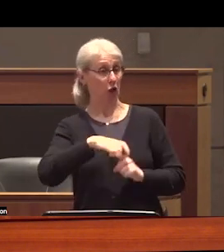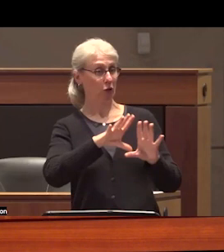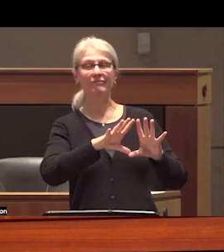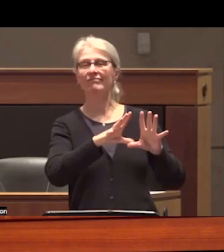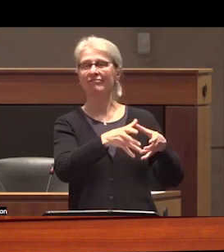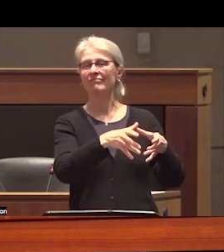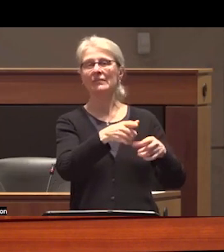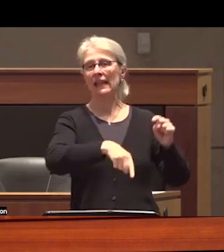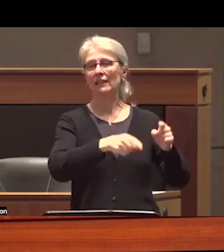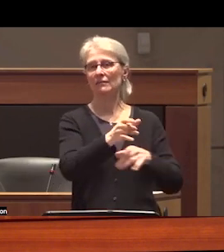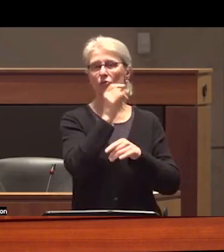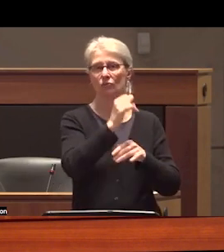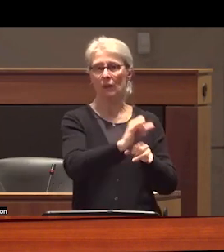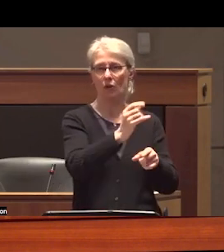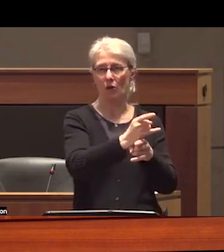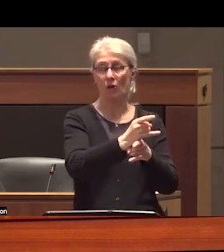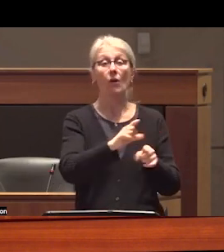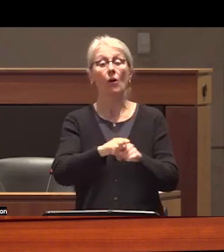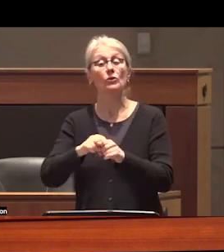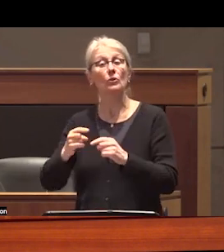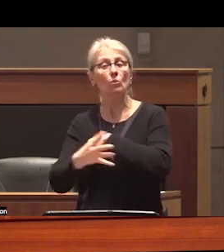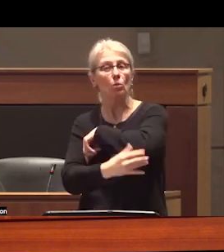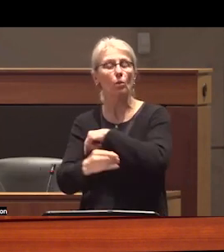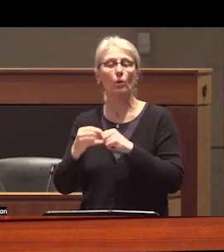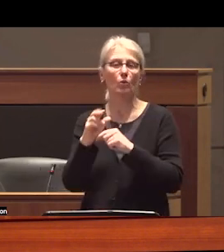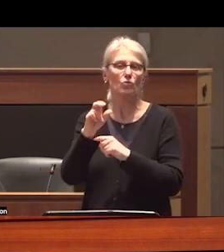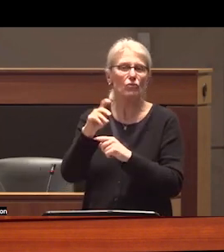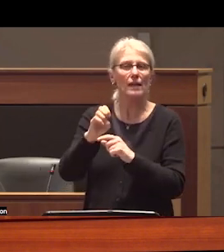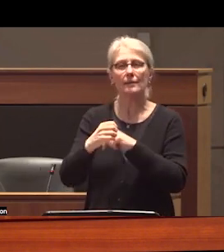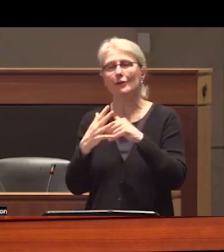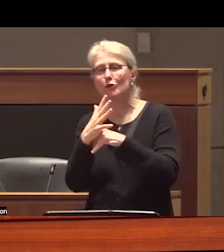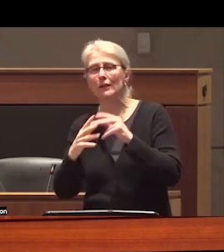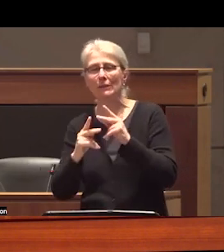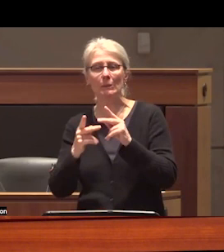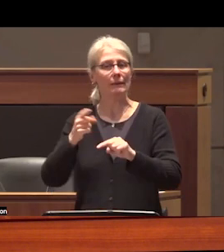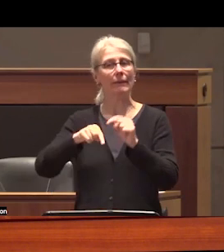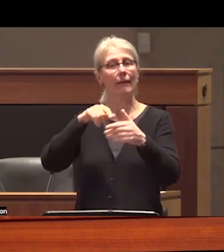was leveraged to regulate poor indigenous and racialized people's access to public space it